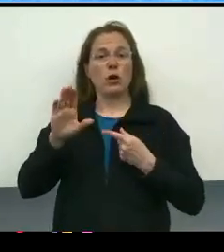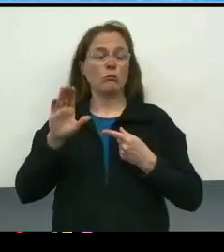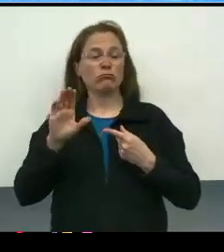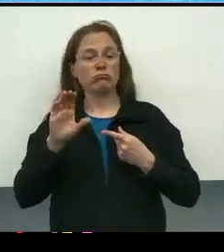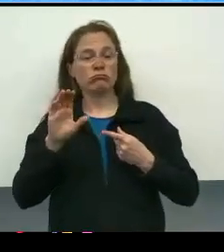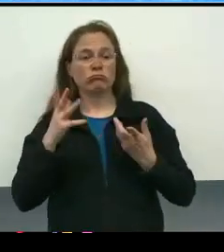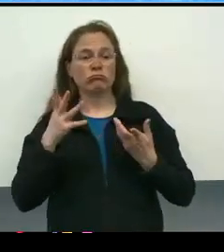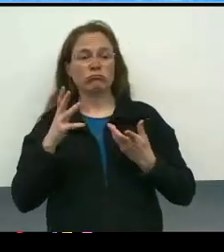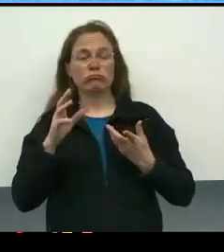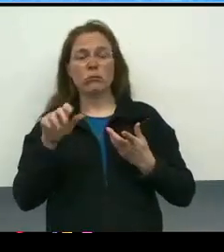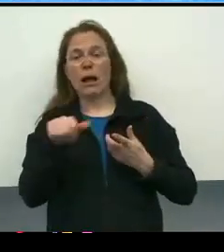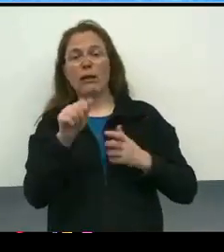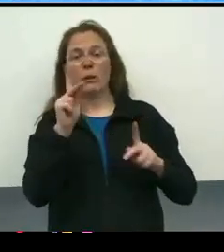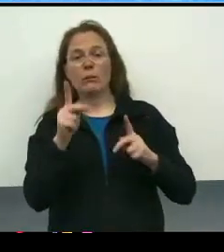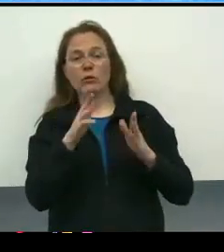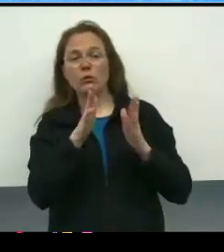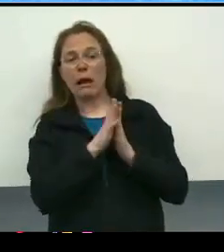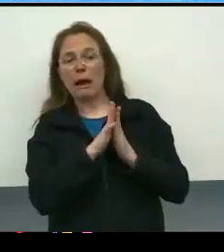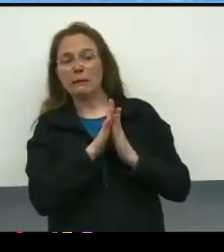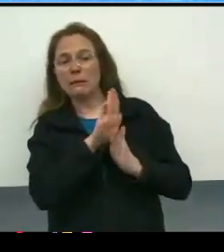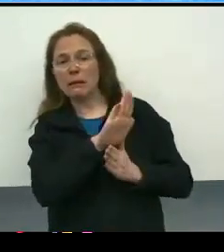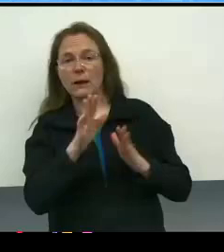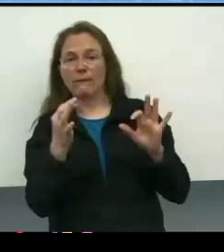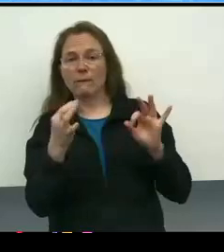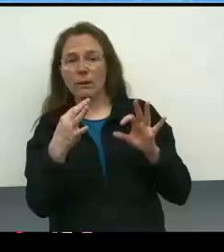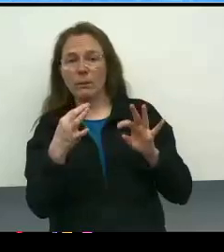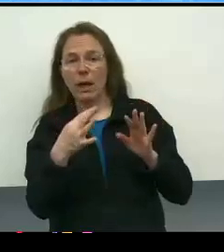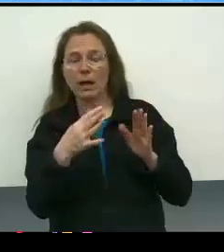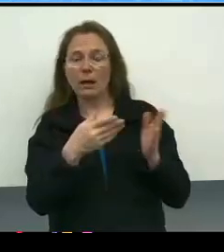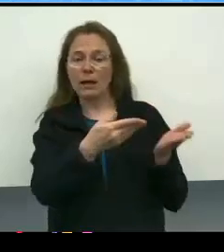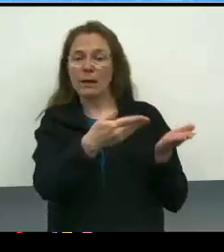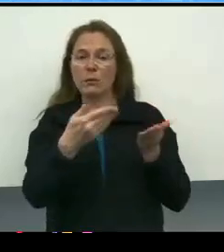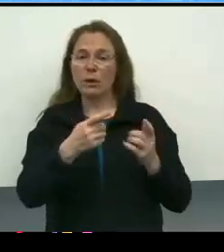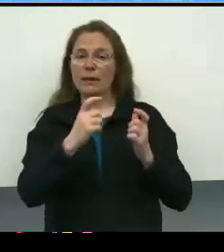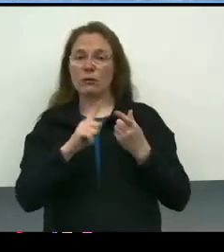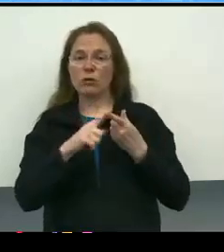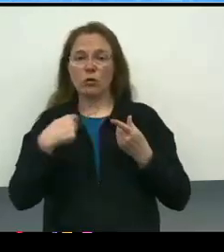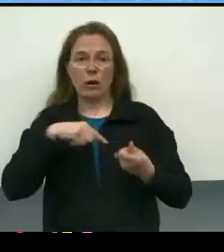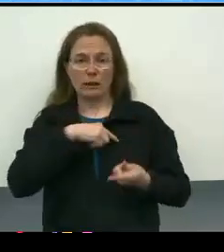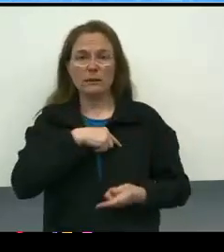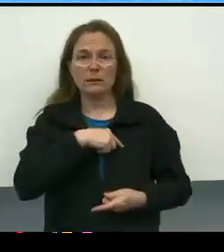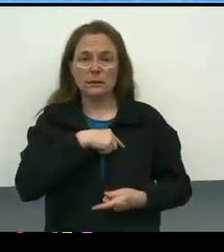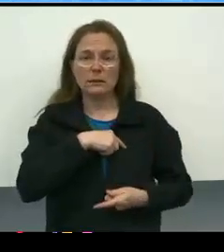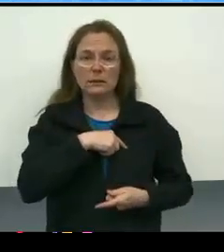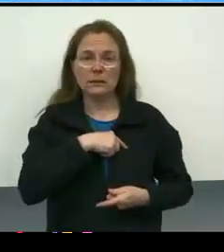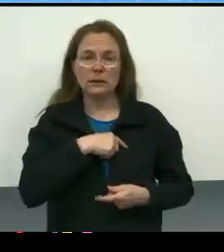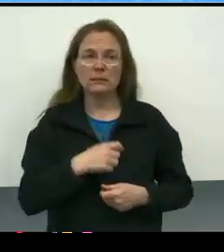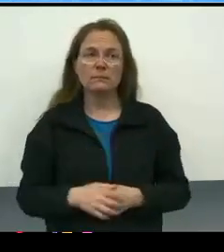to get additional feedback on the work that we're doing, and to bring us feedback from their perspective.